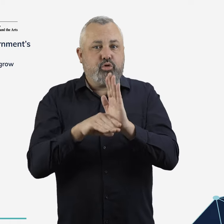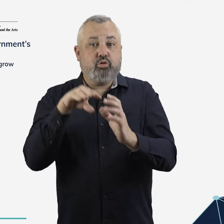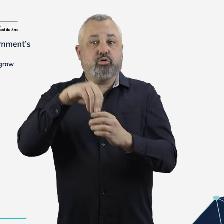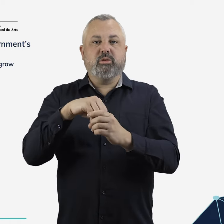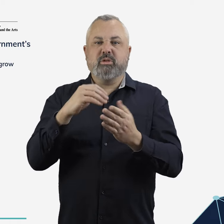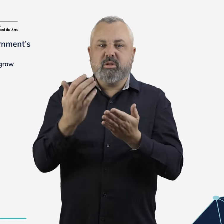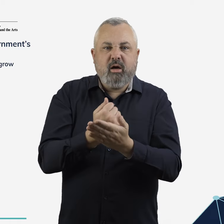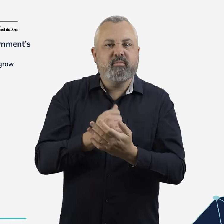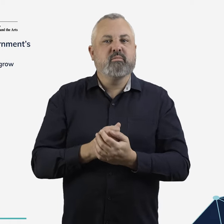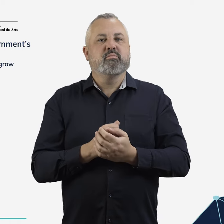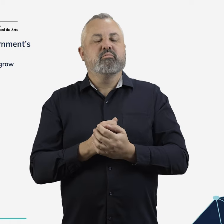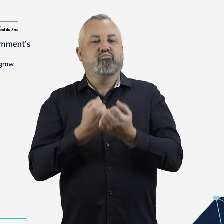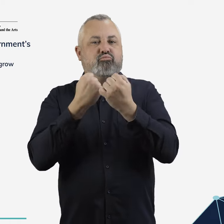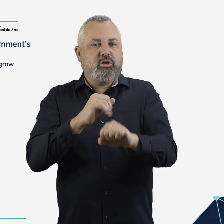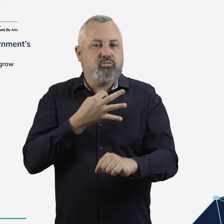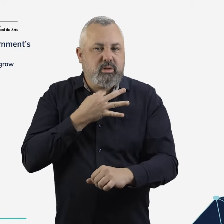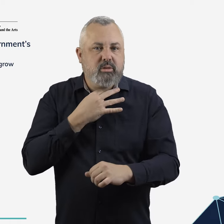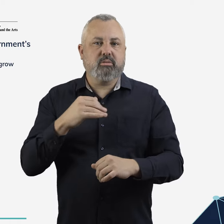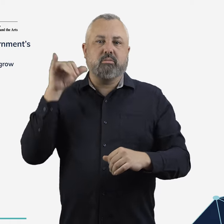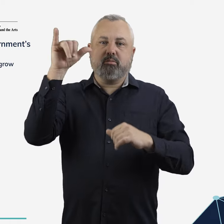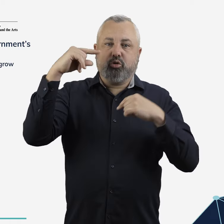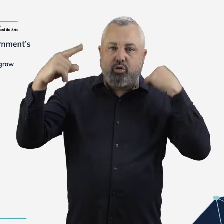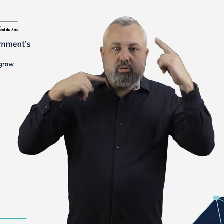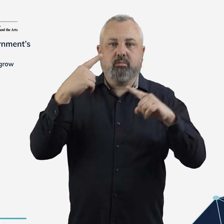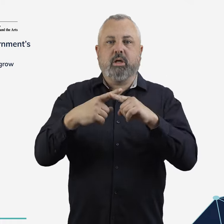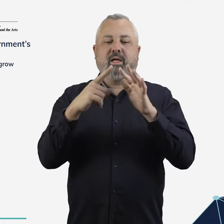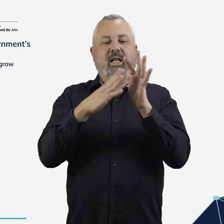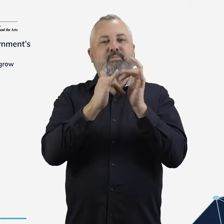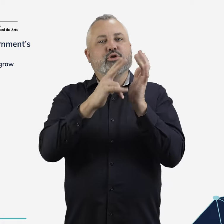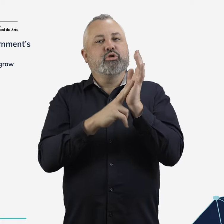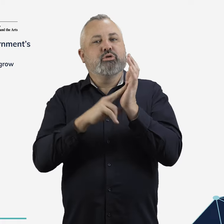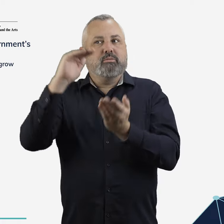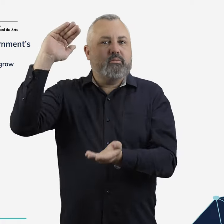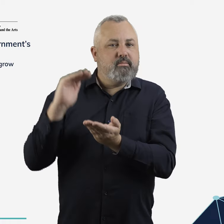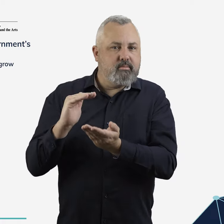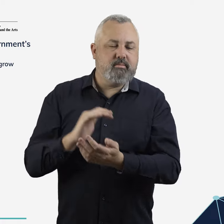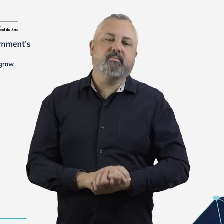including for safety, security, aircraft noise and emissions reduction.